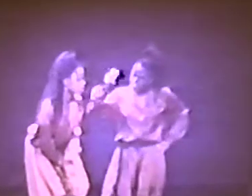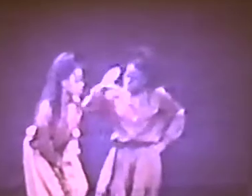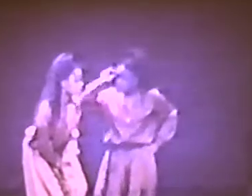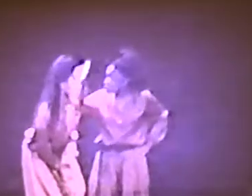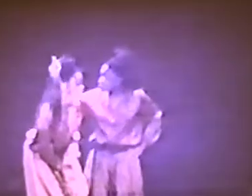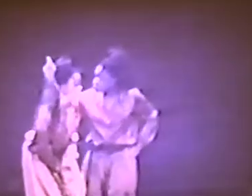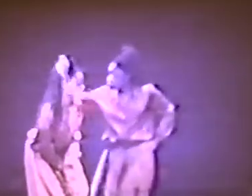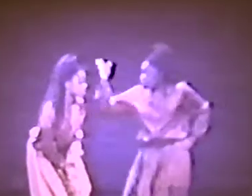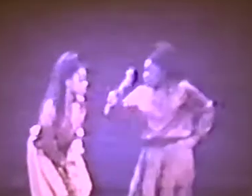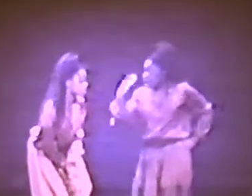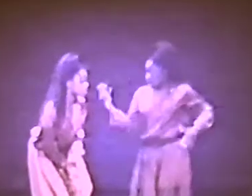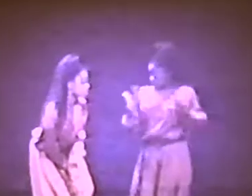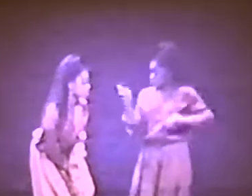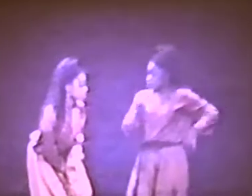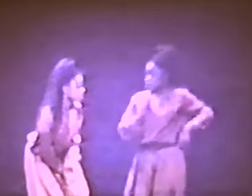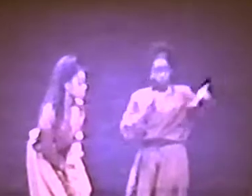TOUSSAINT.